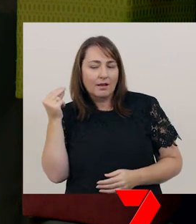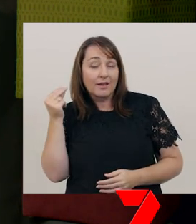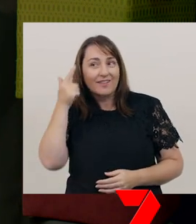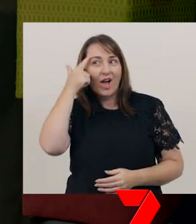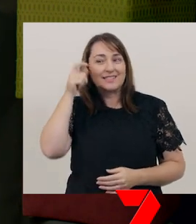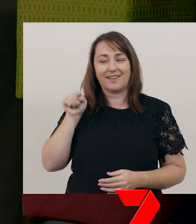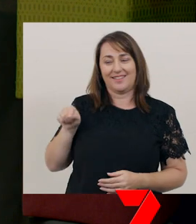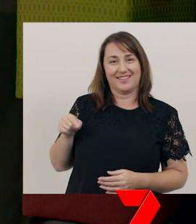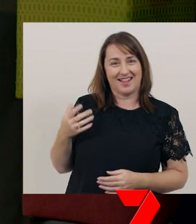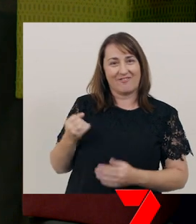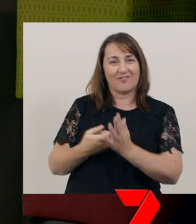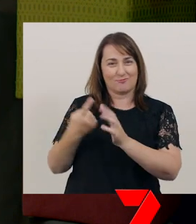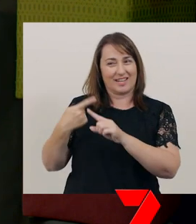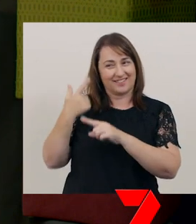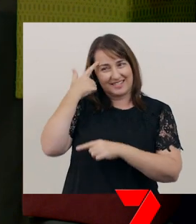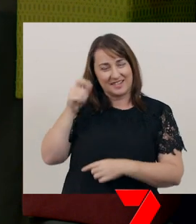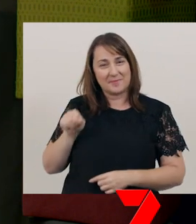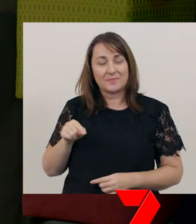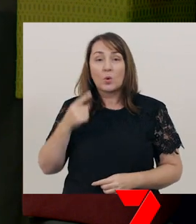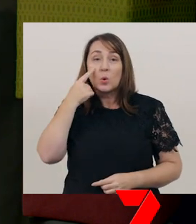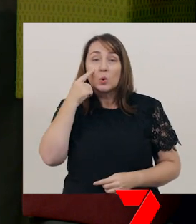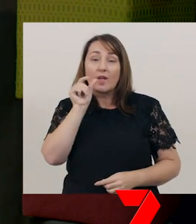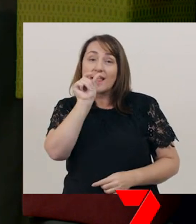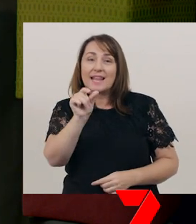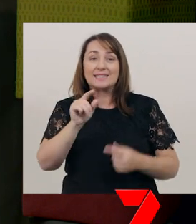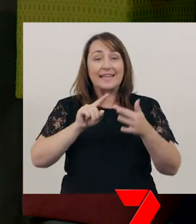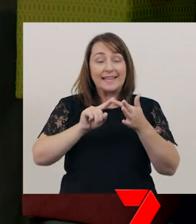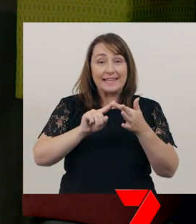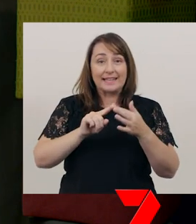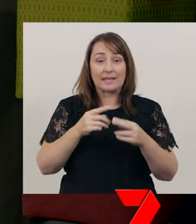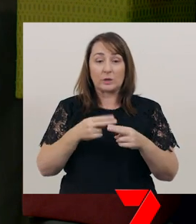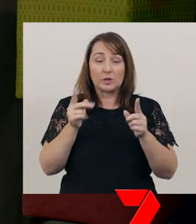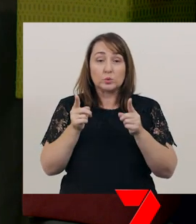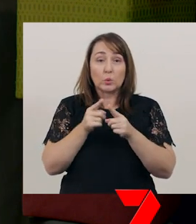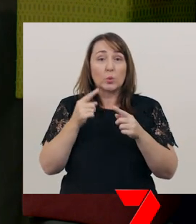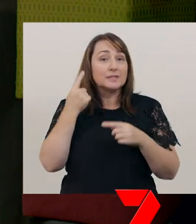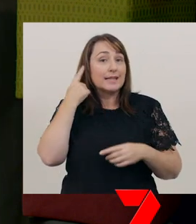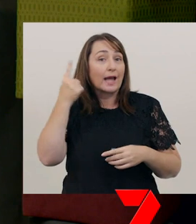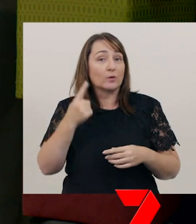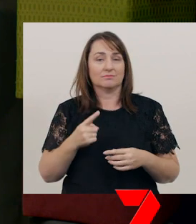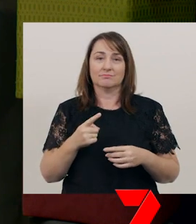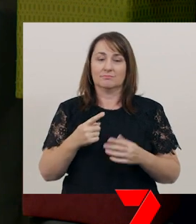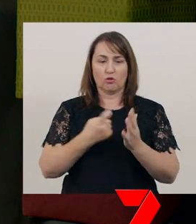Now, we’re going to look at the letter ‘e’ and the short sound it makes in words like ‘Rex’.